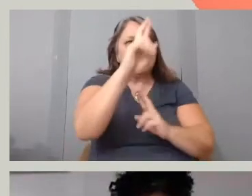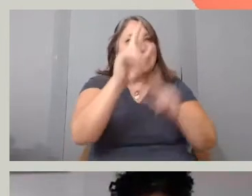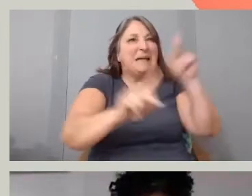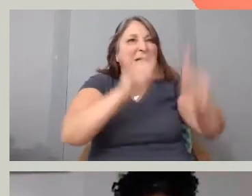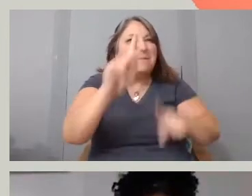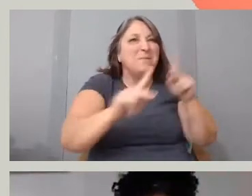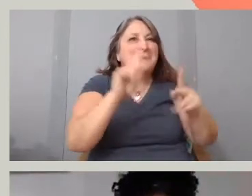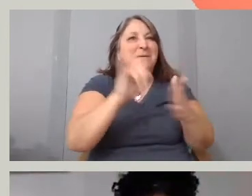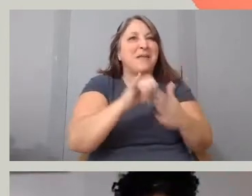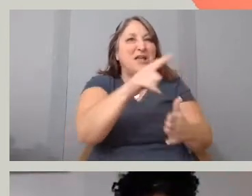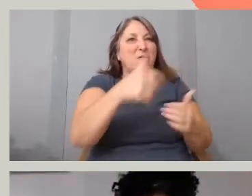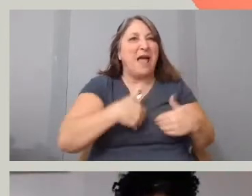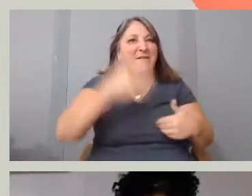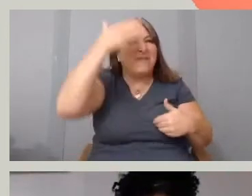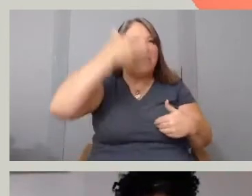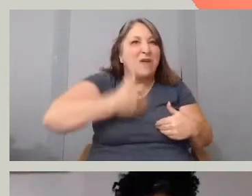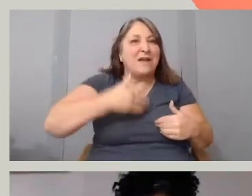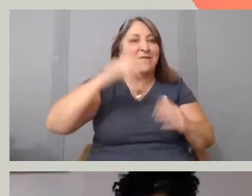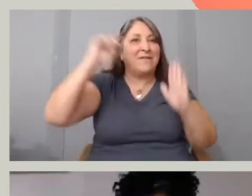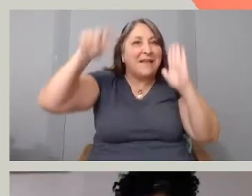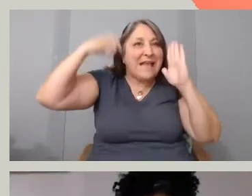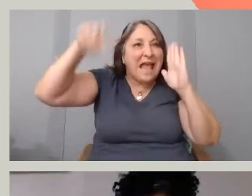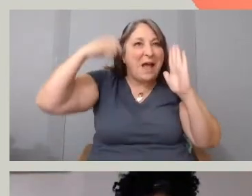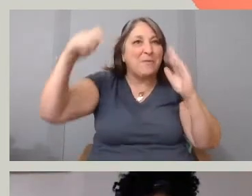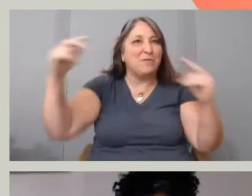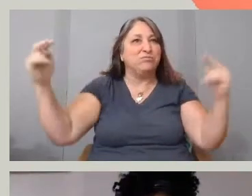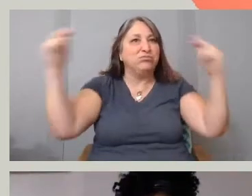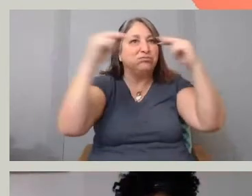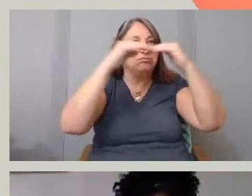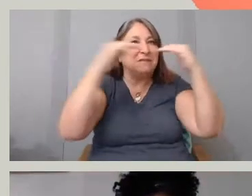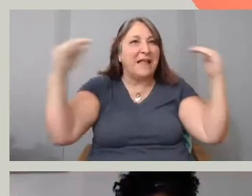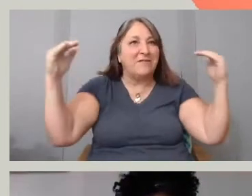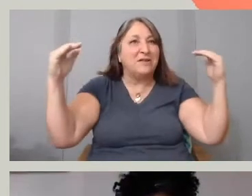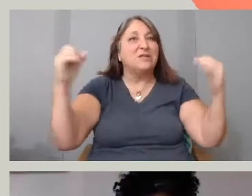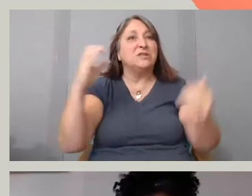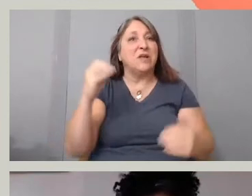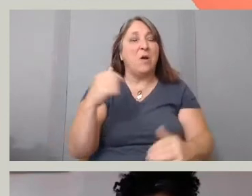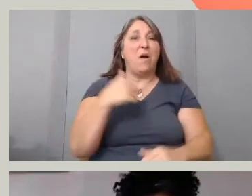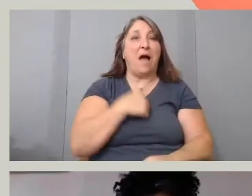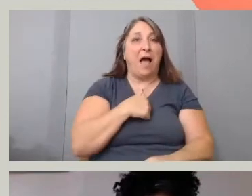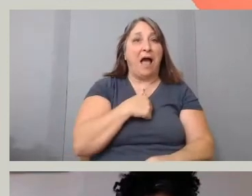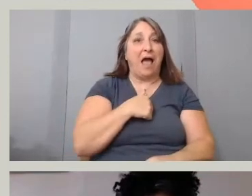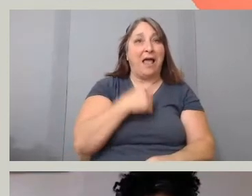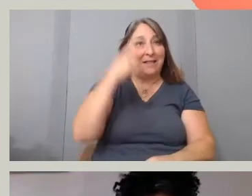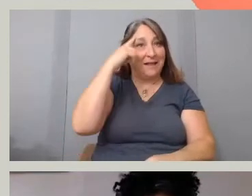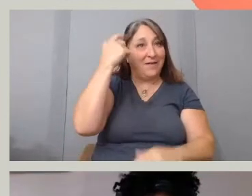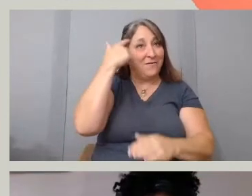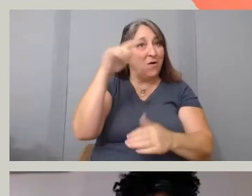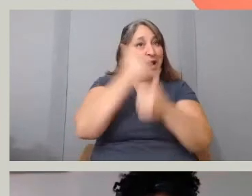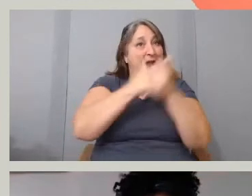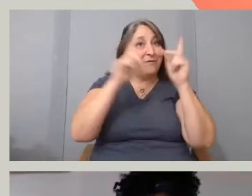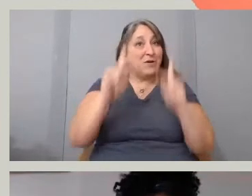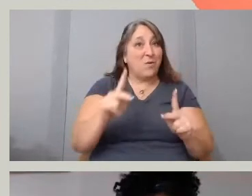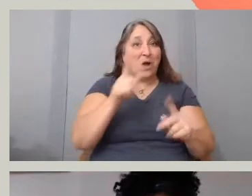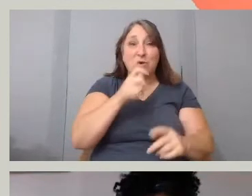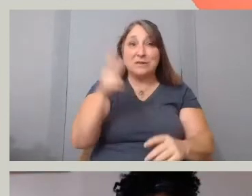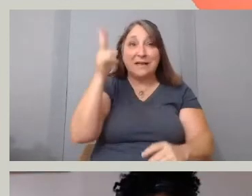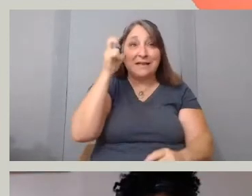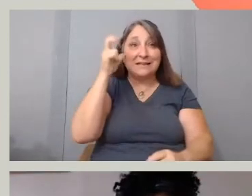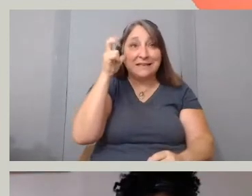in front of your camera, on being on eye level. So I, think for everyone who's listening I think it's really,